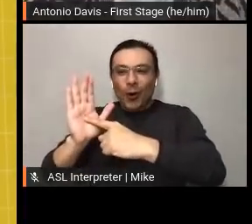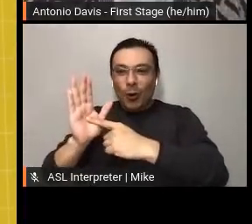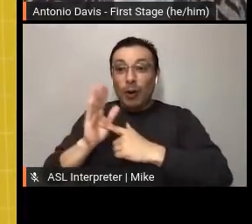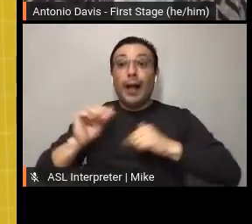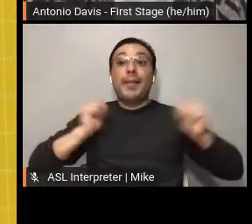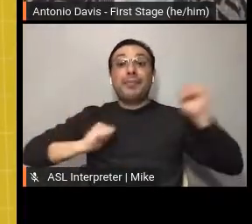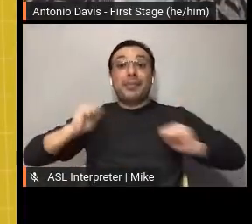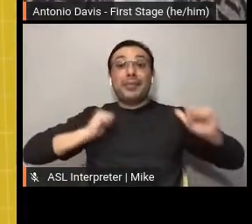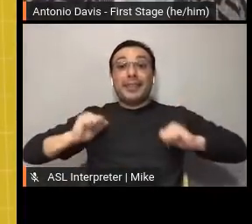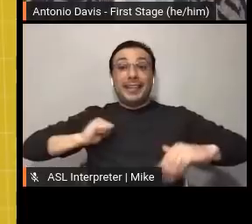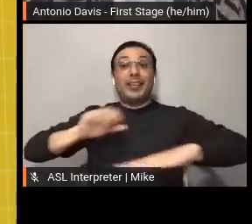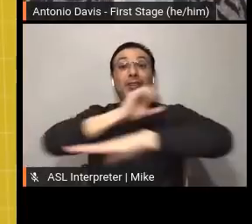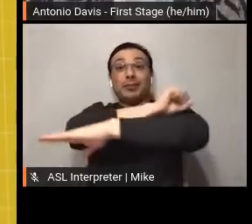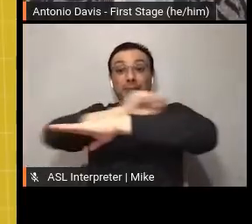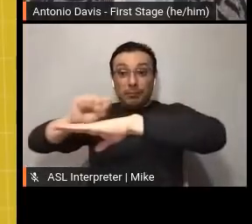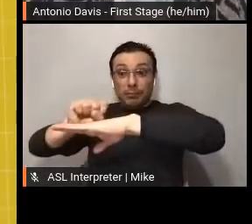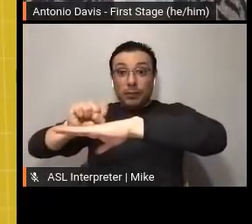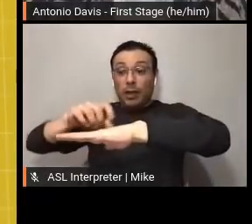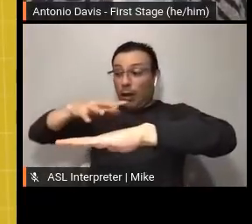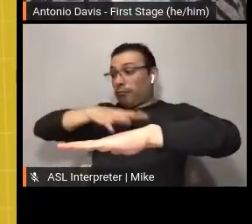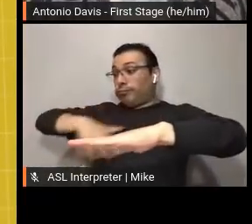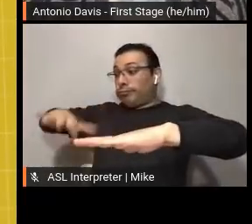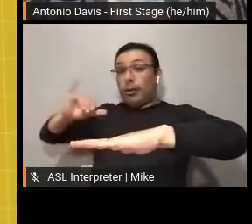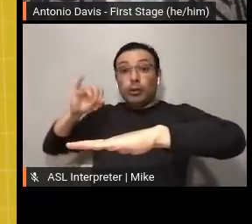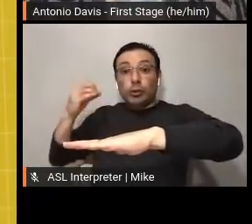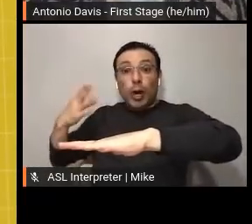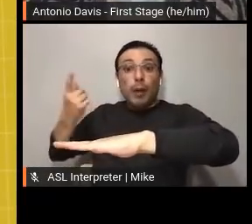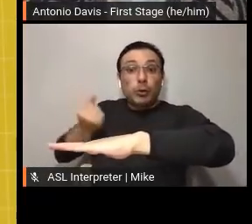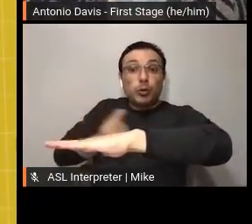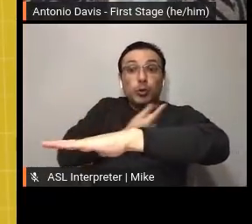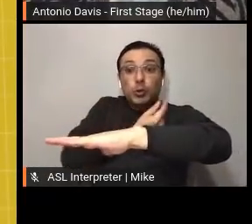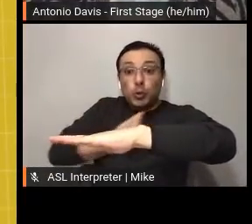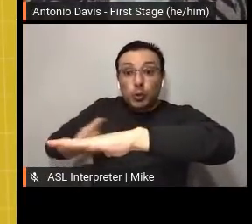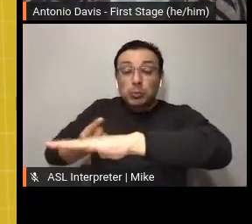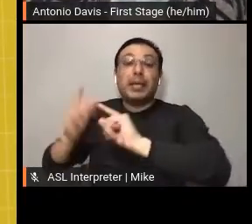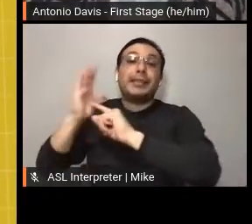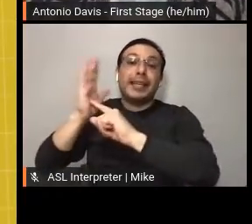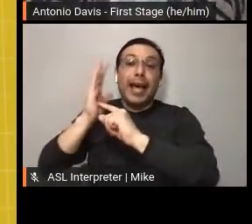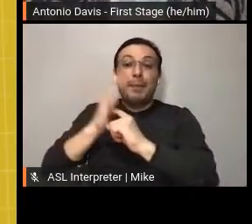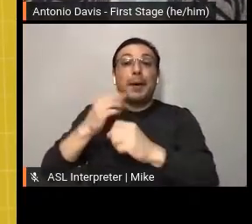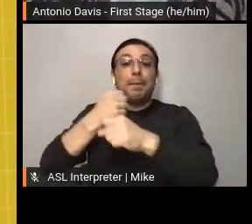industry has to offer. For example, prop design, scenic design, and